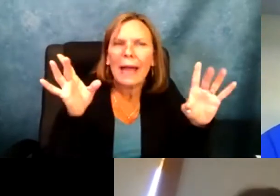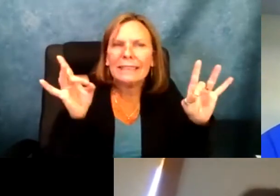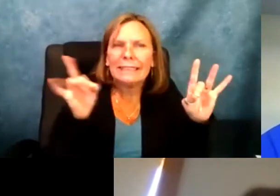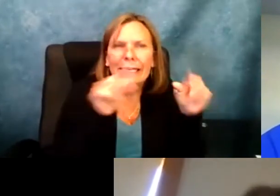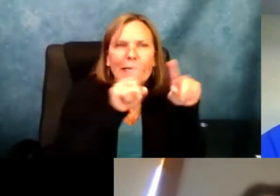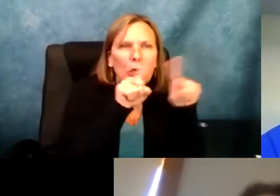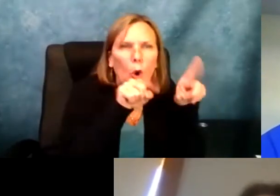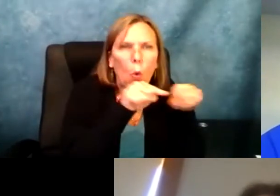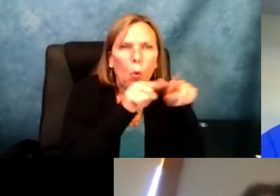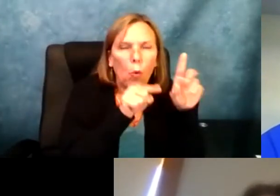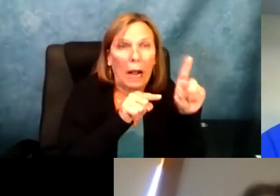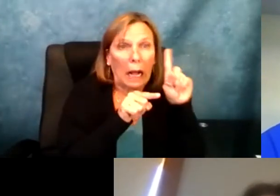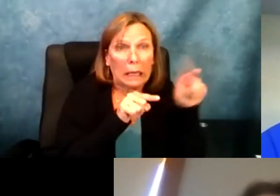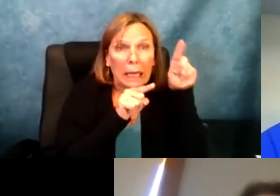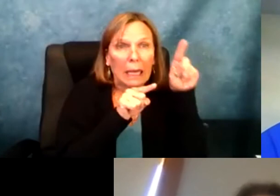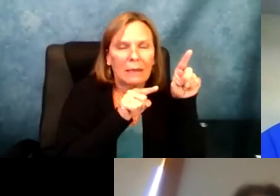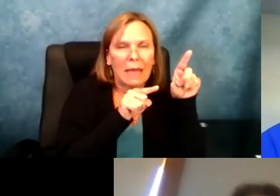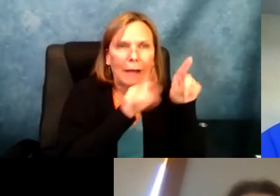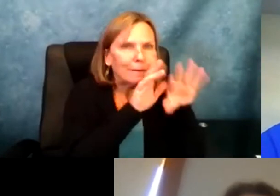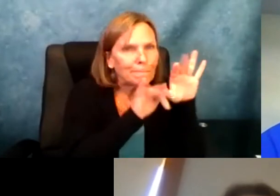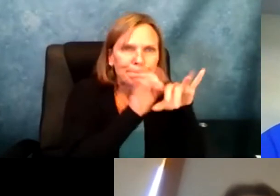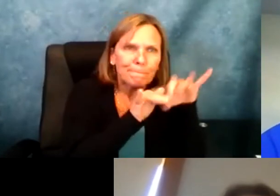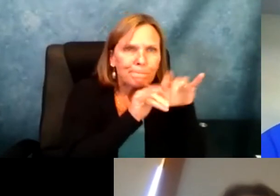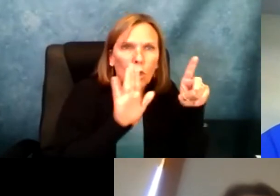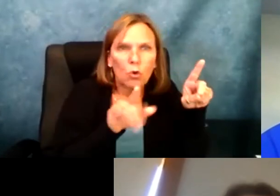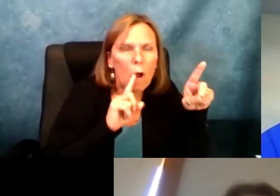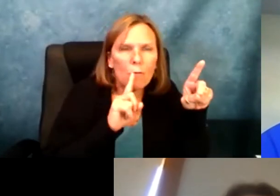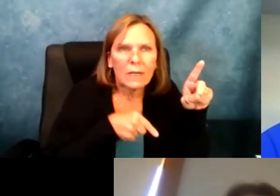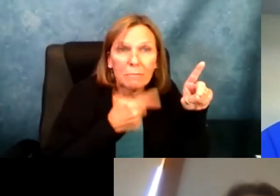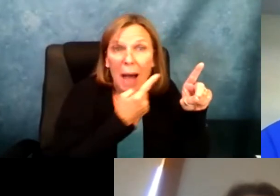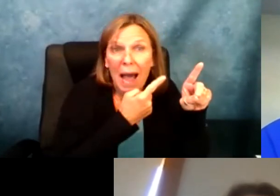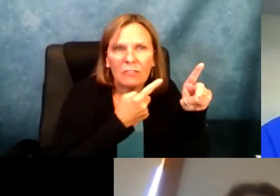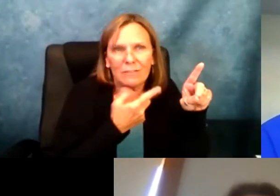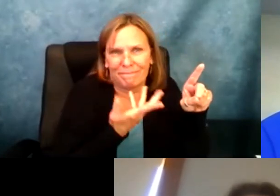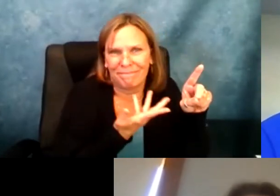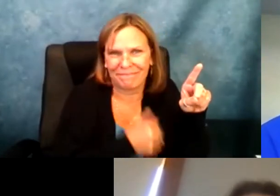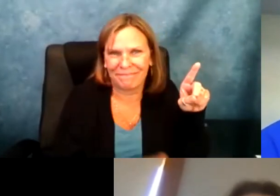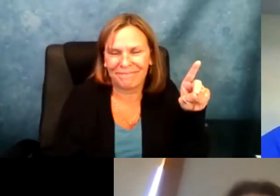On the left there is a toolbar and one shaped like a sticky note and they will just click on